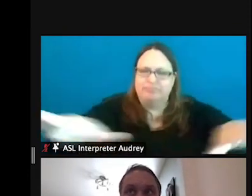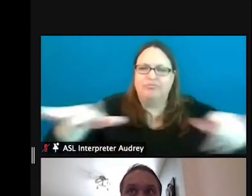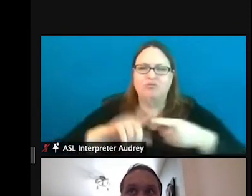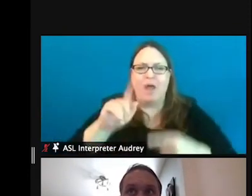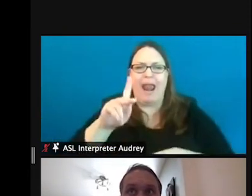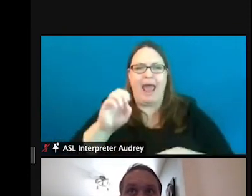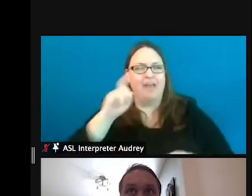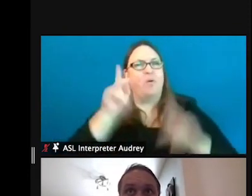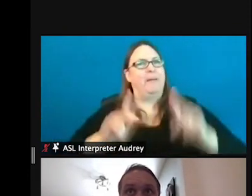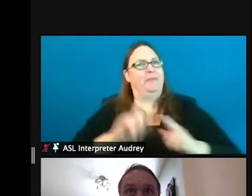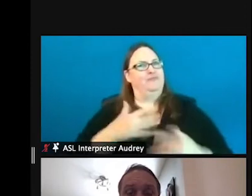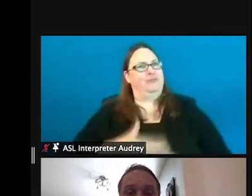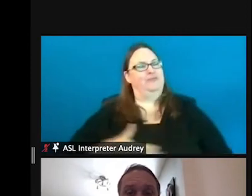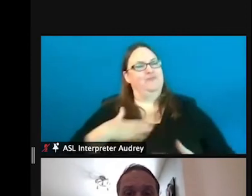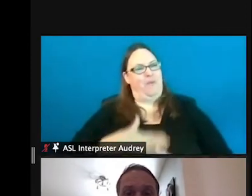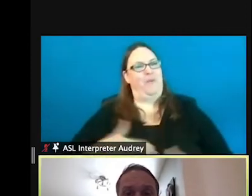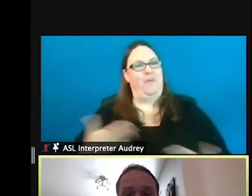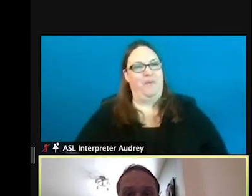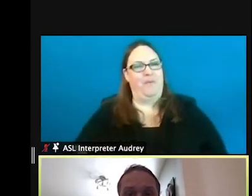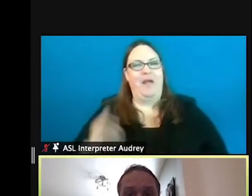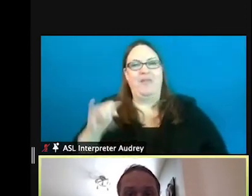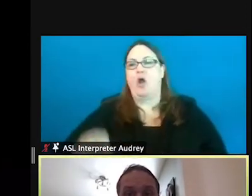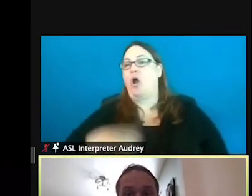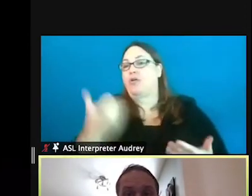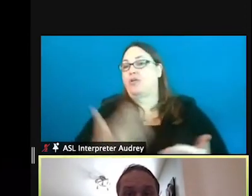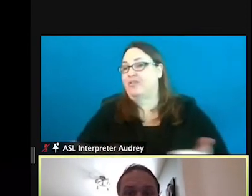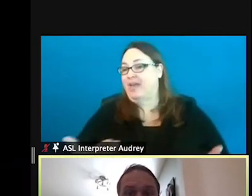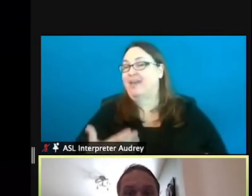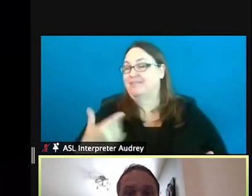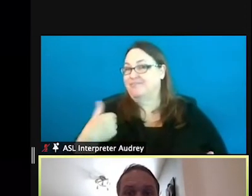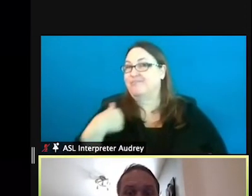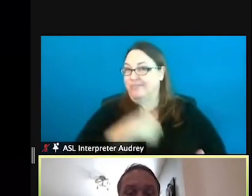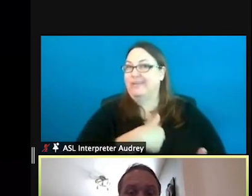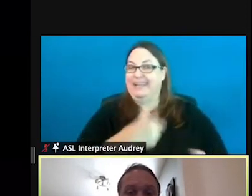And another, so that's another thing that we, you know, one way that we get fish to